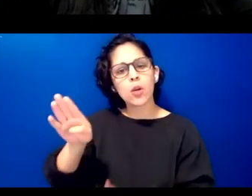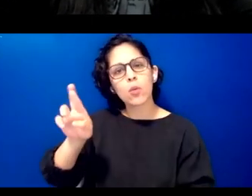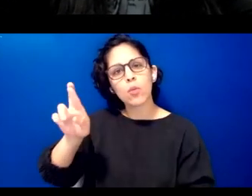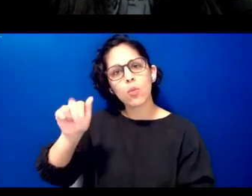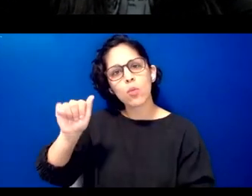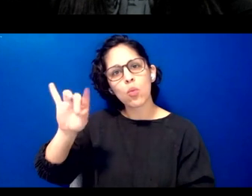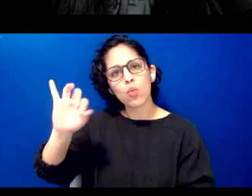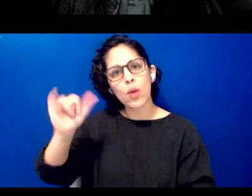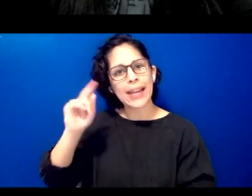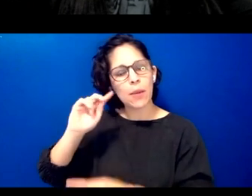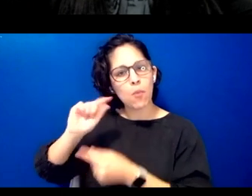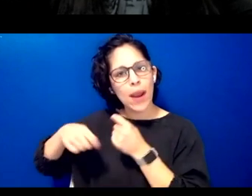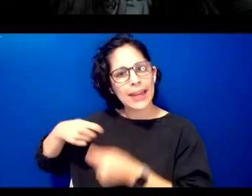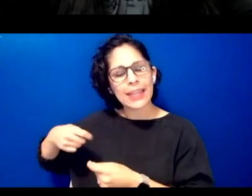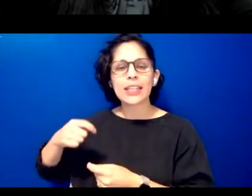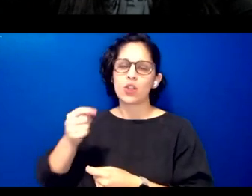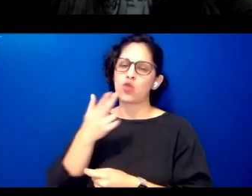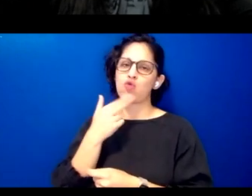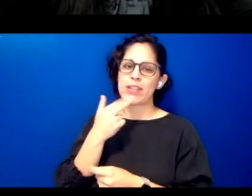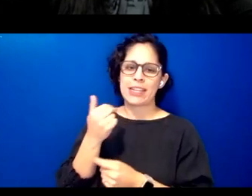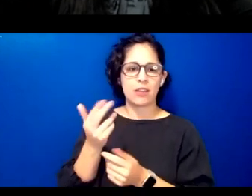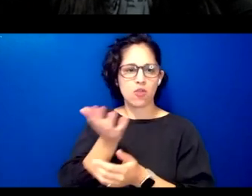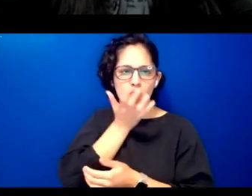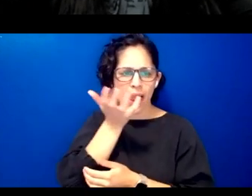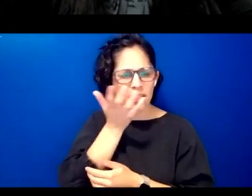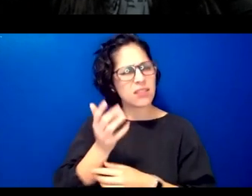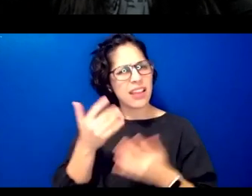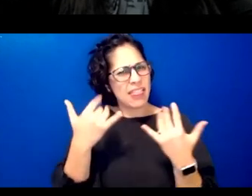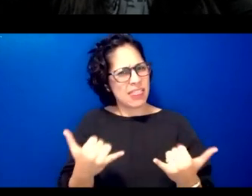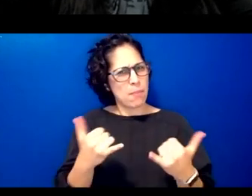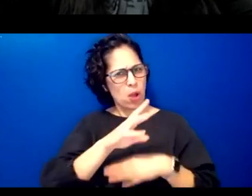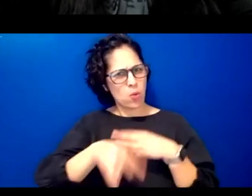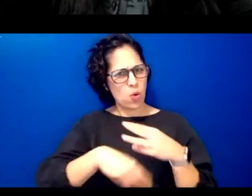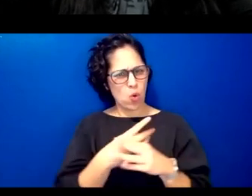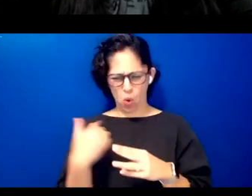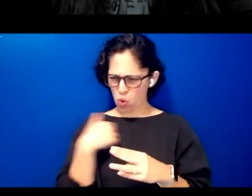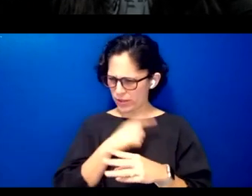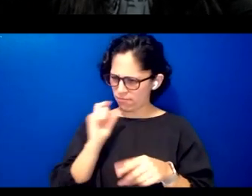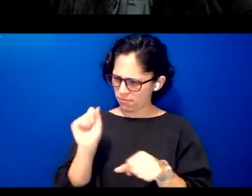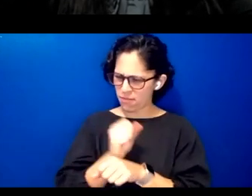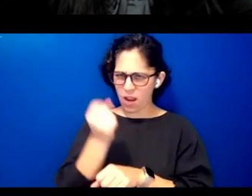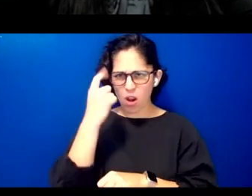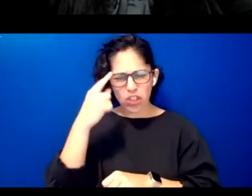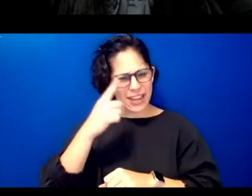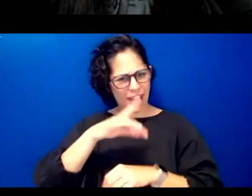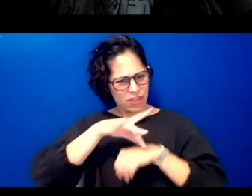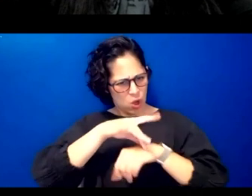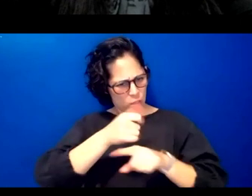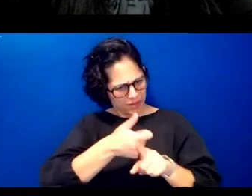modern world can we find our way to understand the earth as a gift again to make our relations